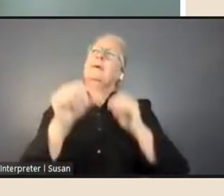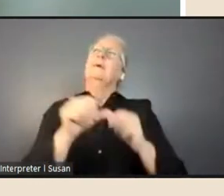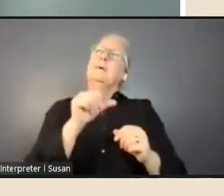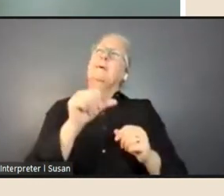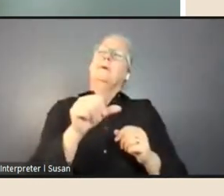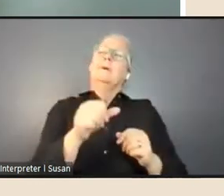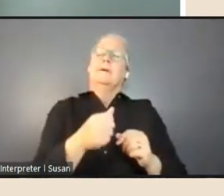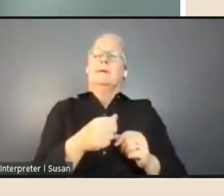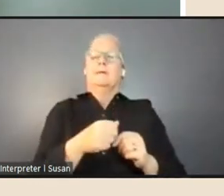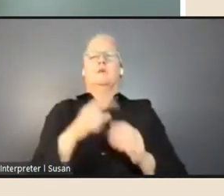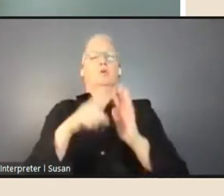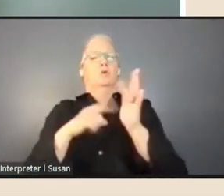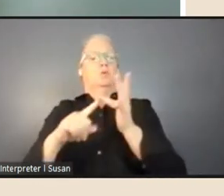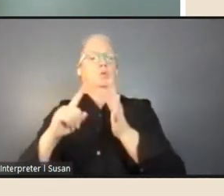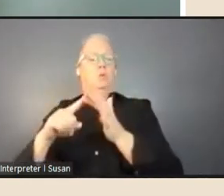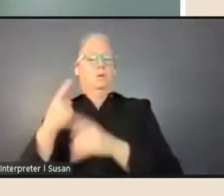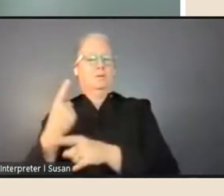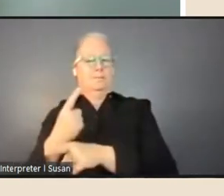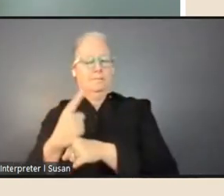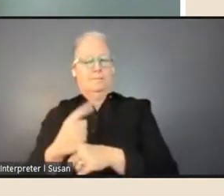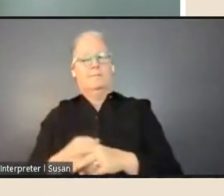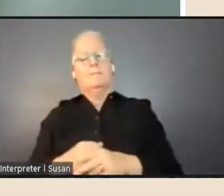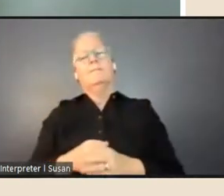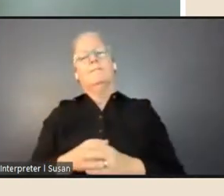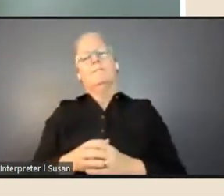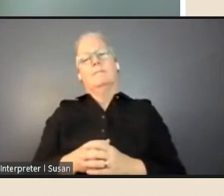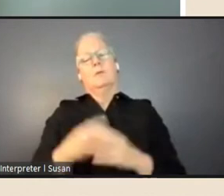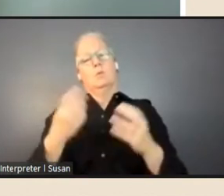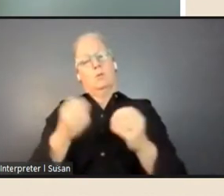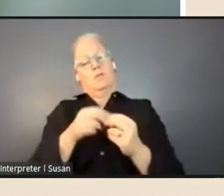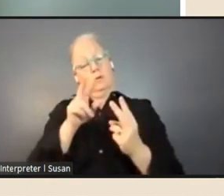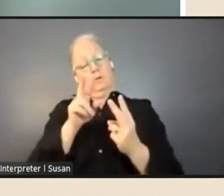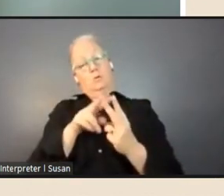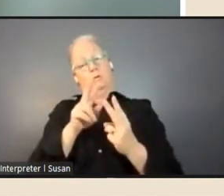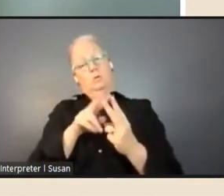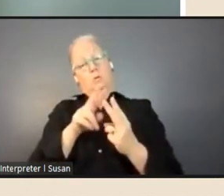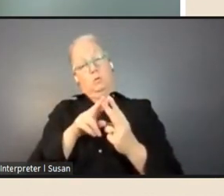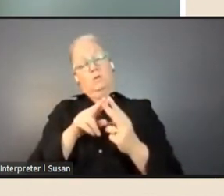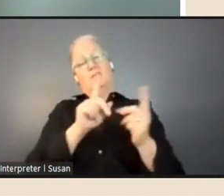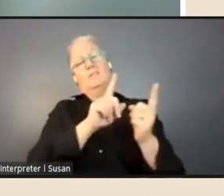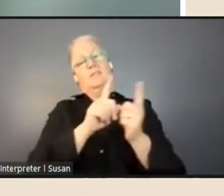provided on the two different regional fellowships, of which there are two of both,